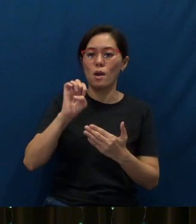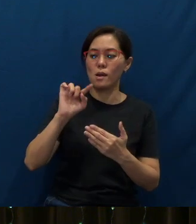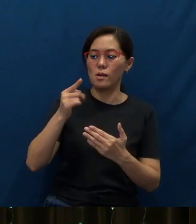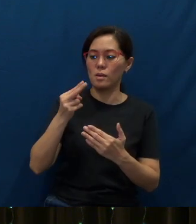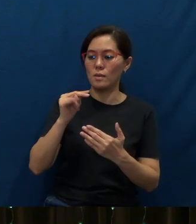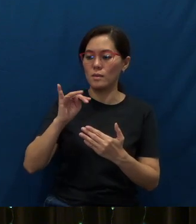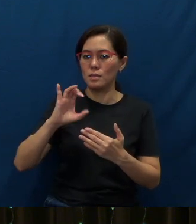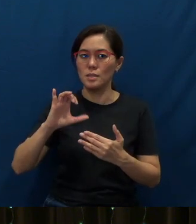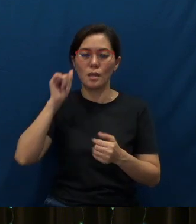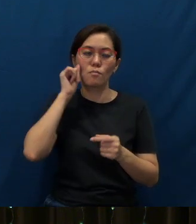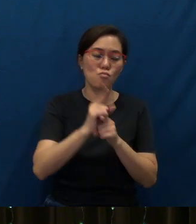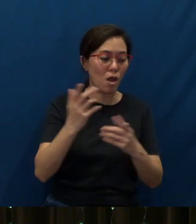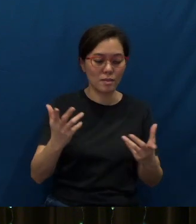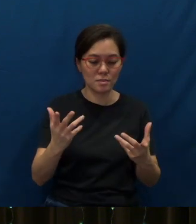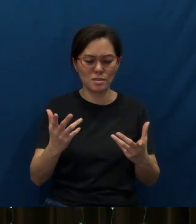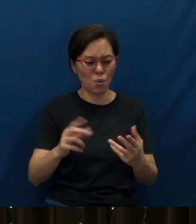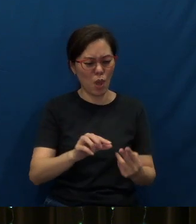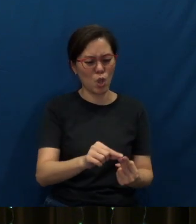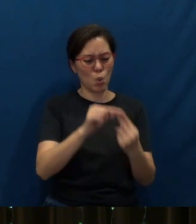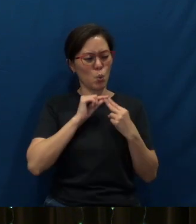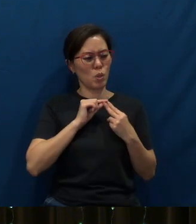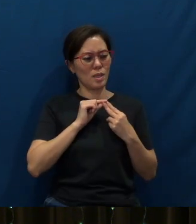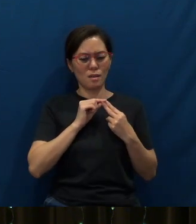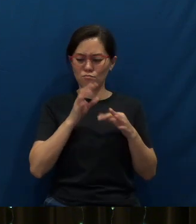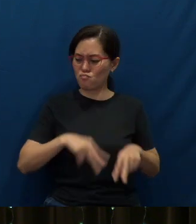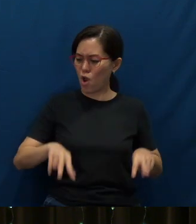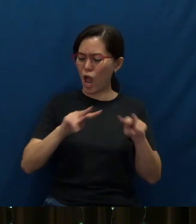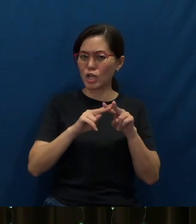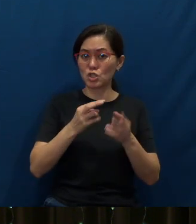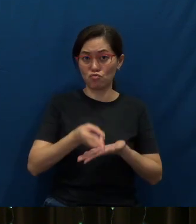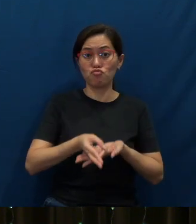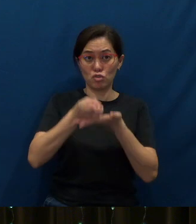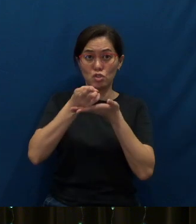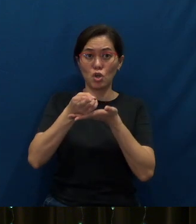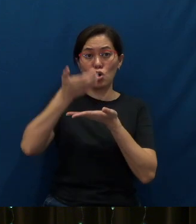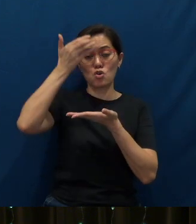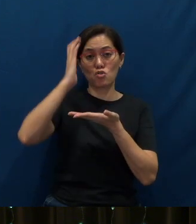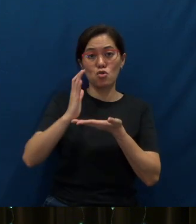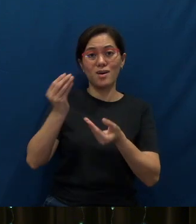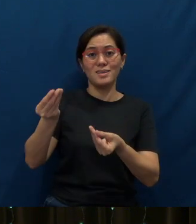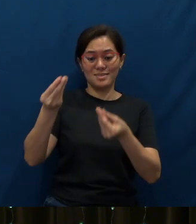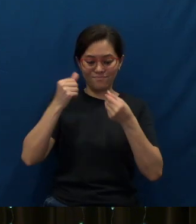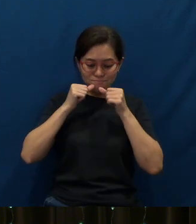They are really such unique and precious resources that God has blessed us with.